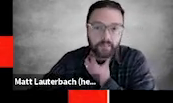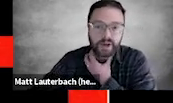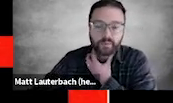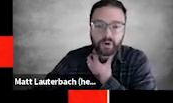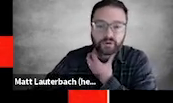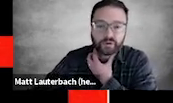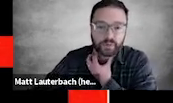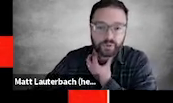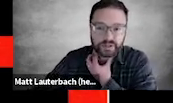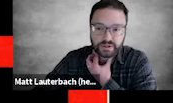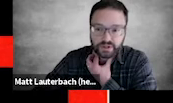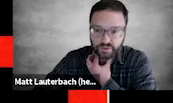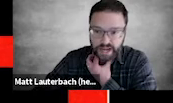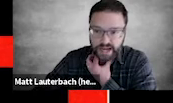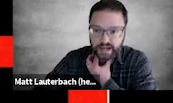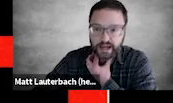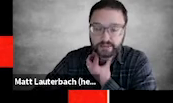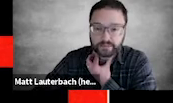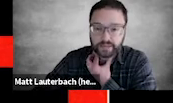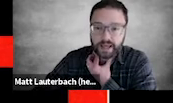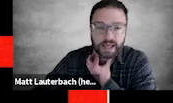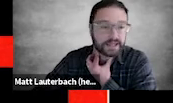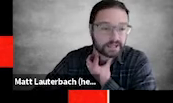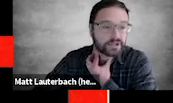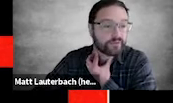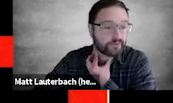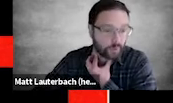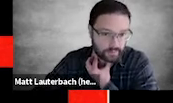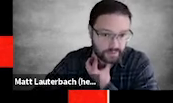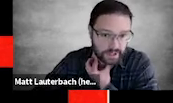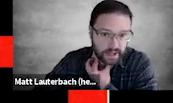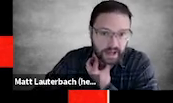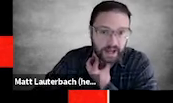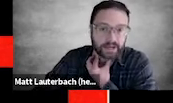but we're also going to put into the Q and A a link to the form.